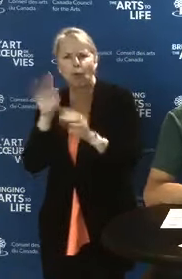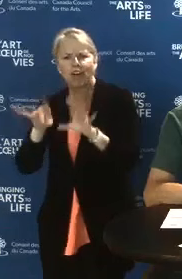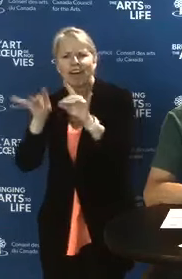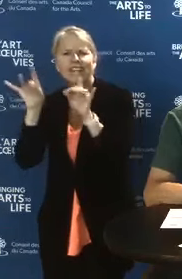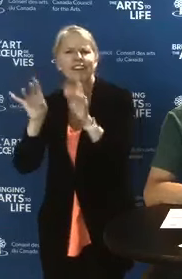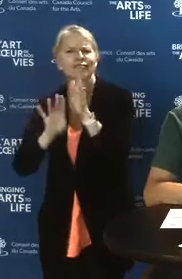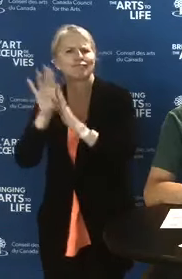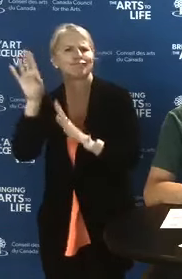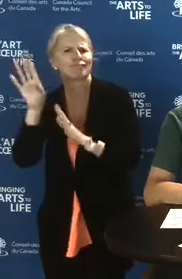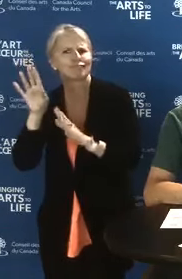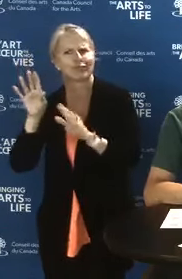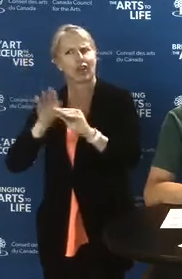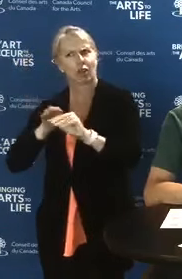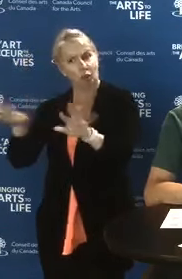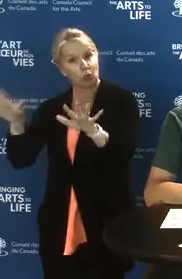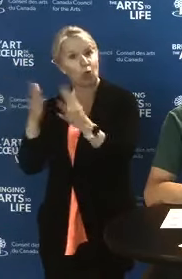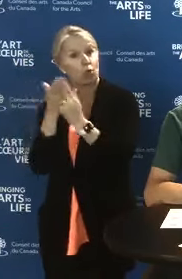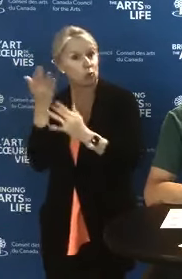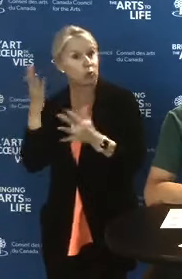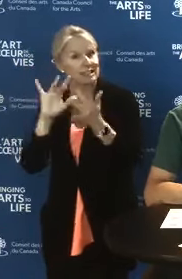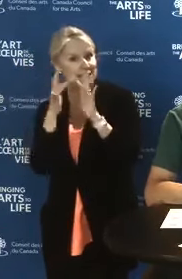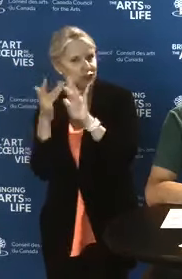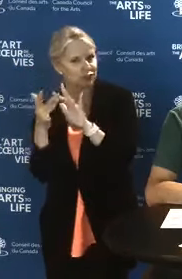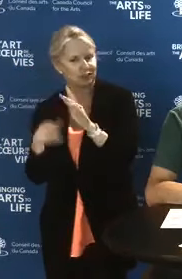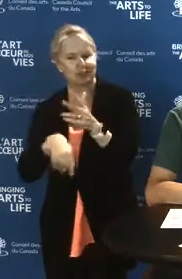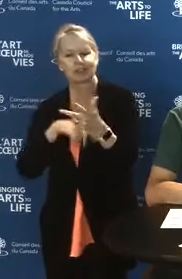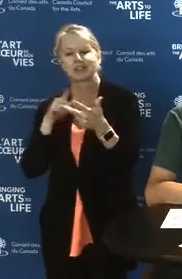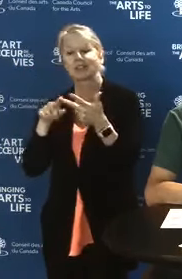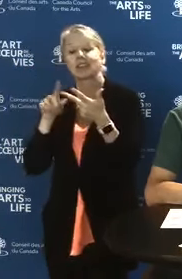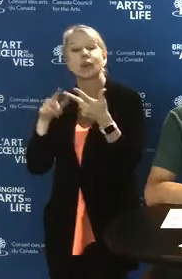The third one is transformation of organizational models.